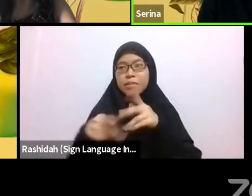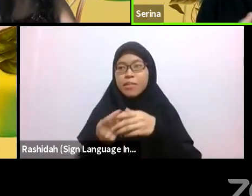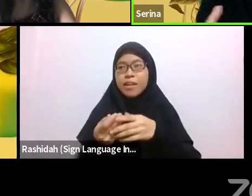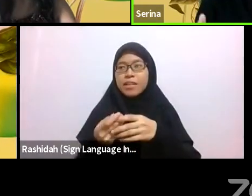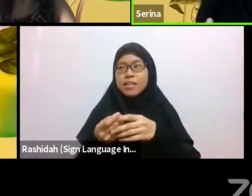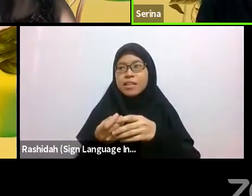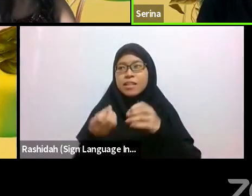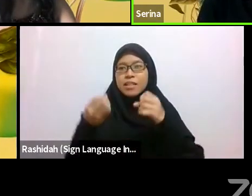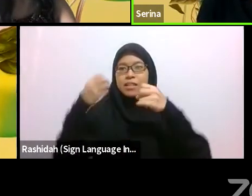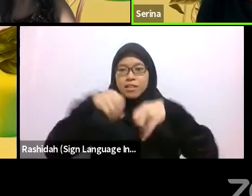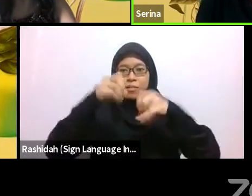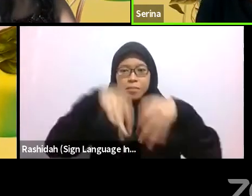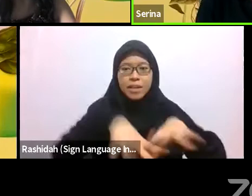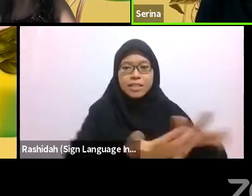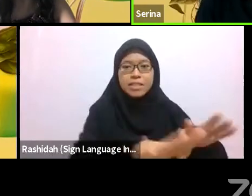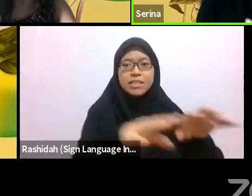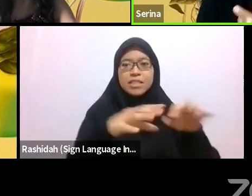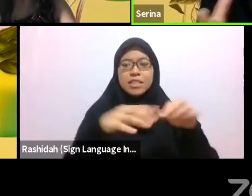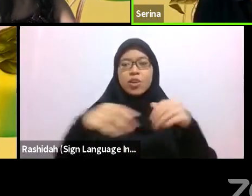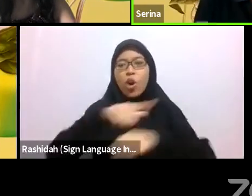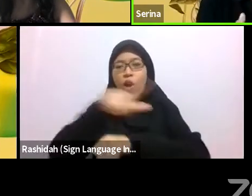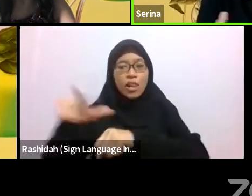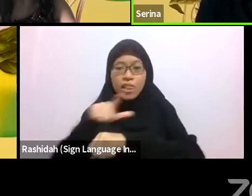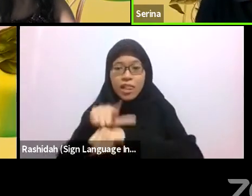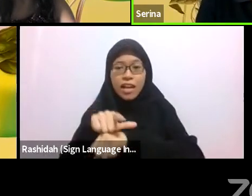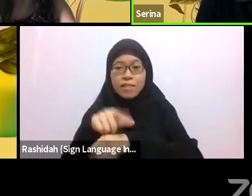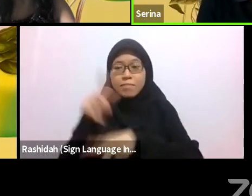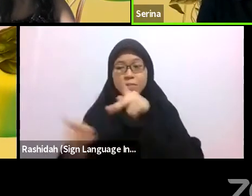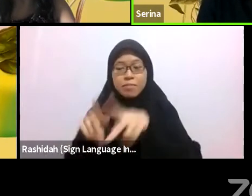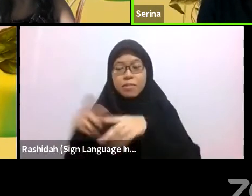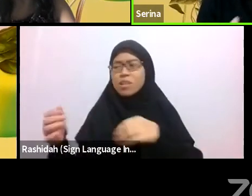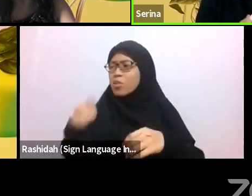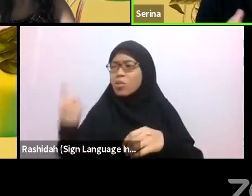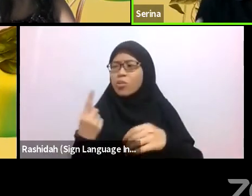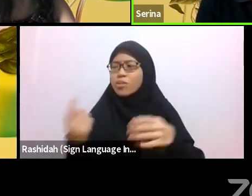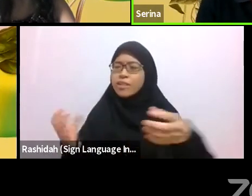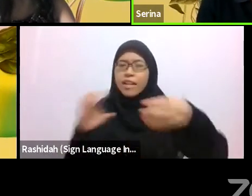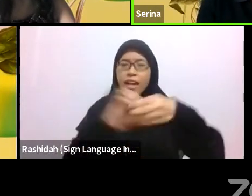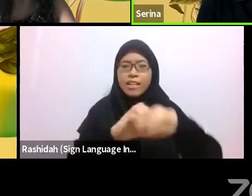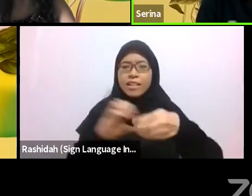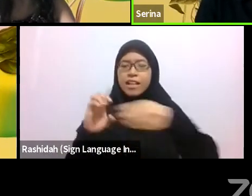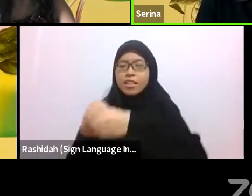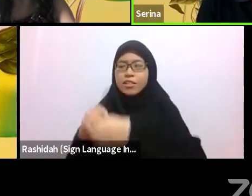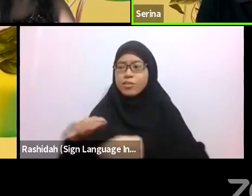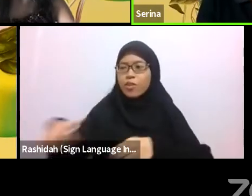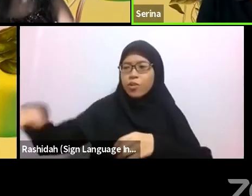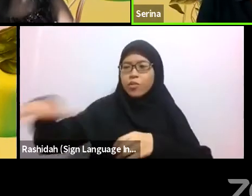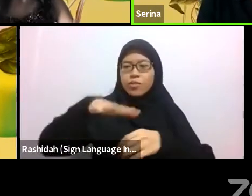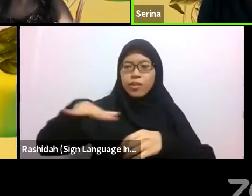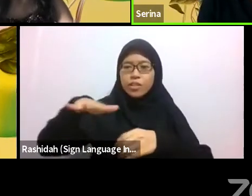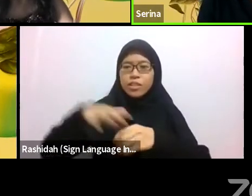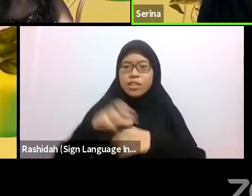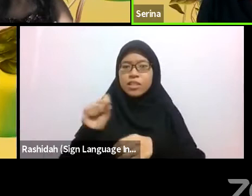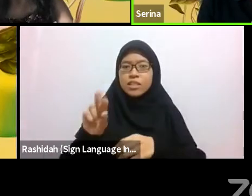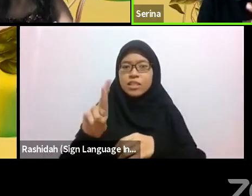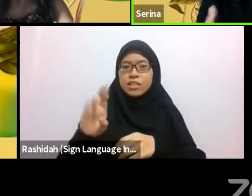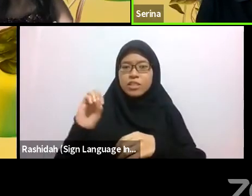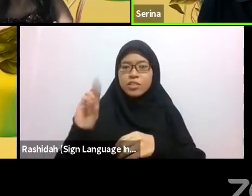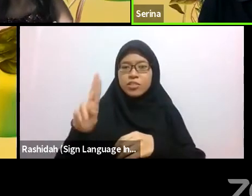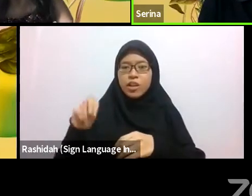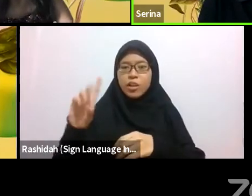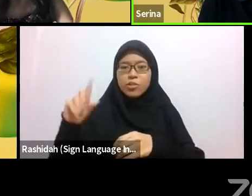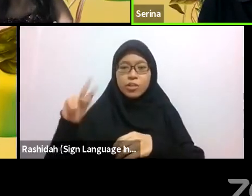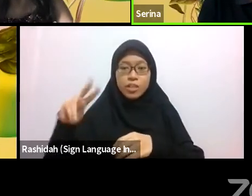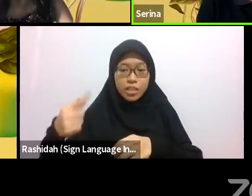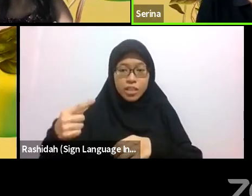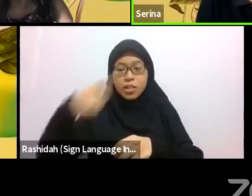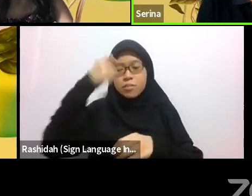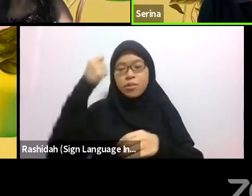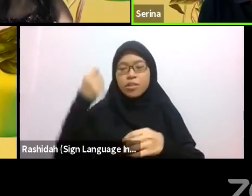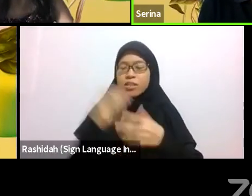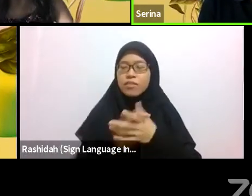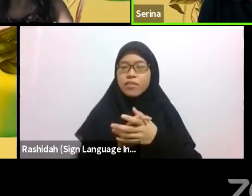And that is also something they always connect to the female. Because of that bond with what is natural, because of the ability to procreate etc.